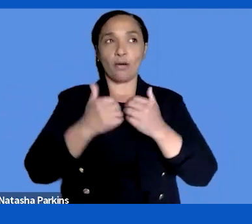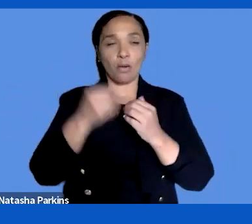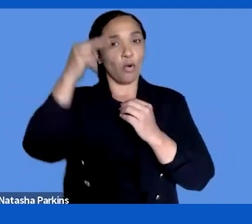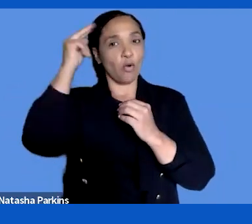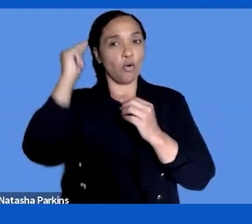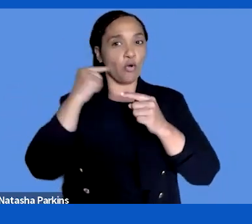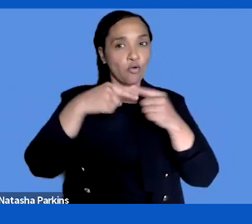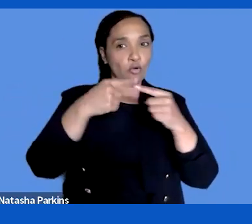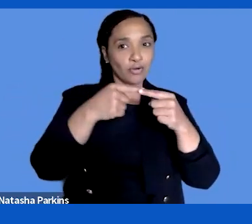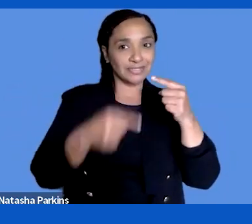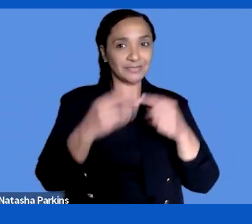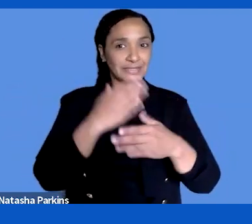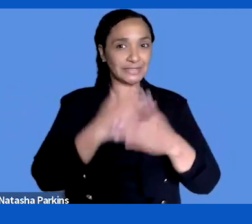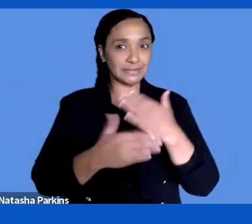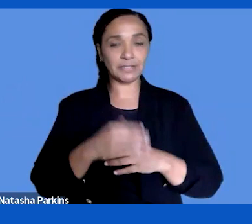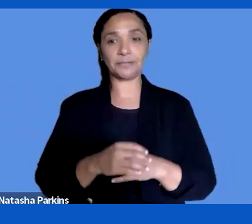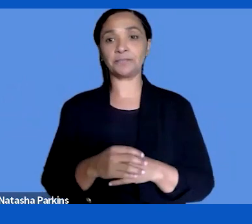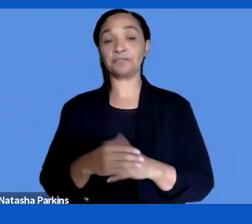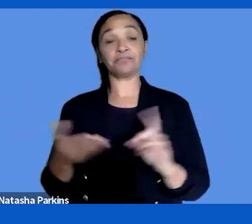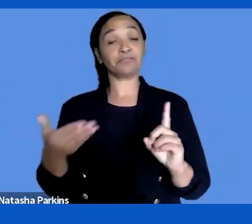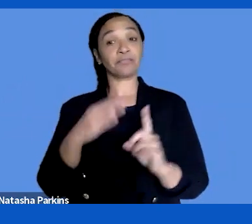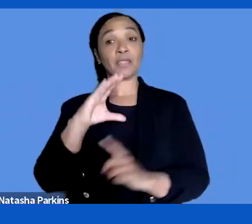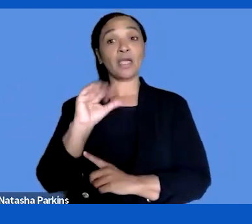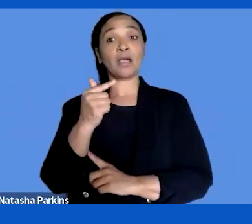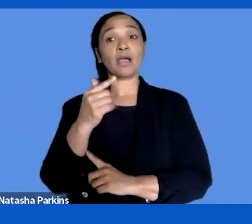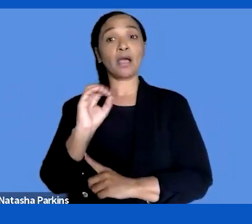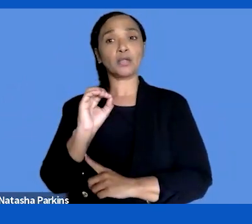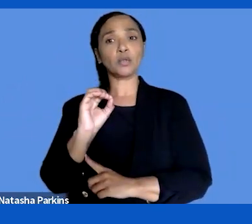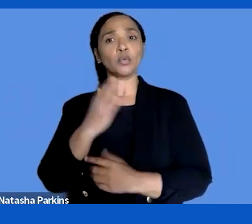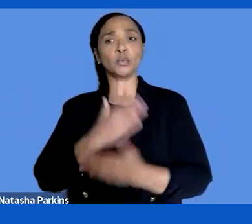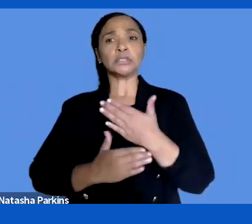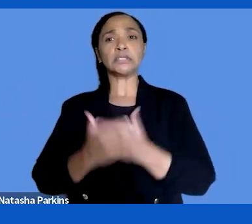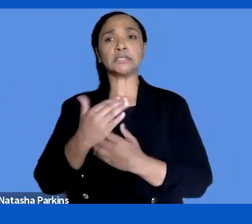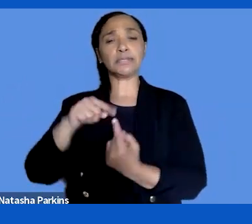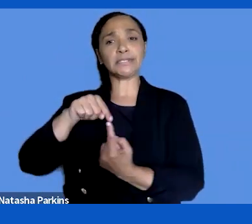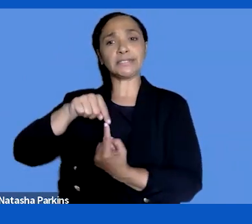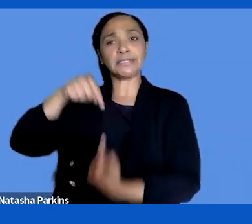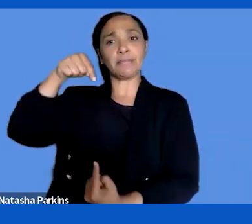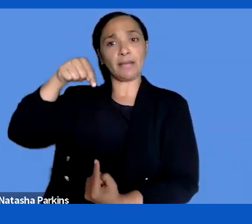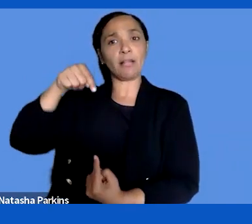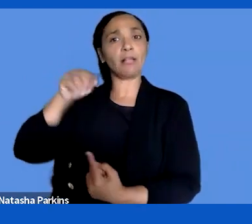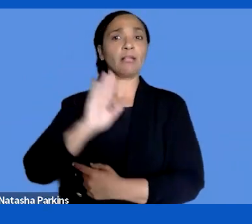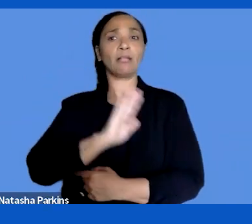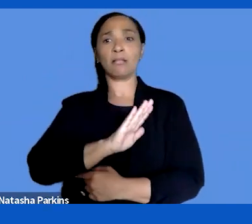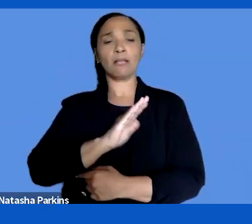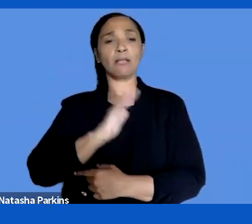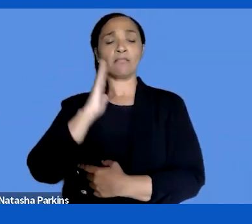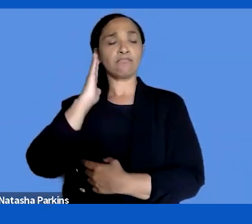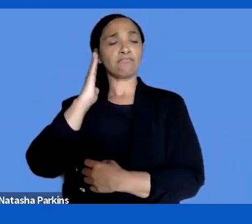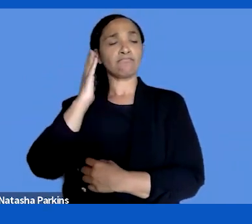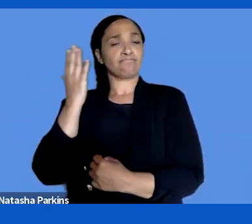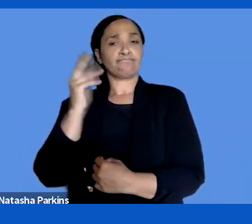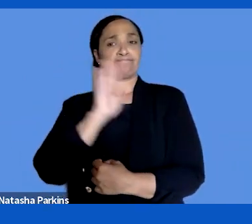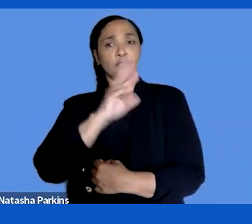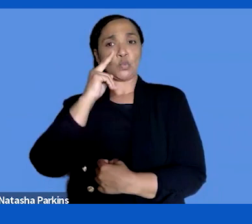From the motor impaired perspective, how do you see the gap between the user requirements,